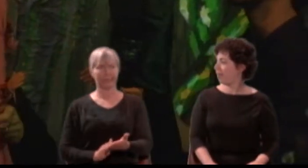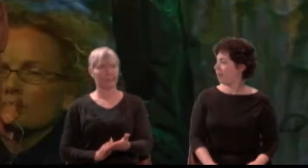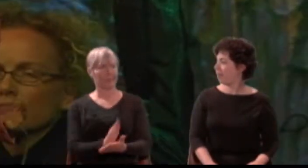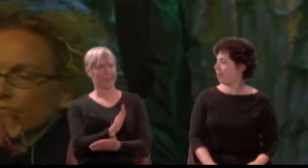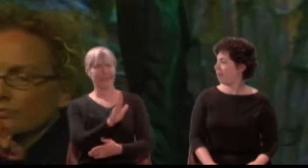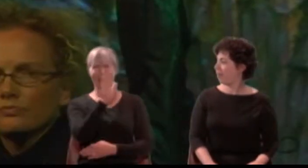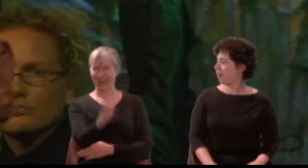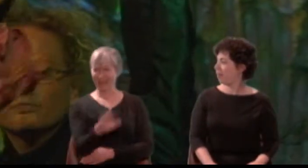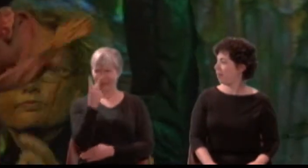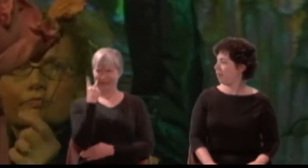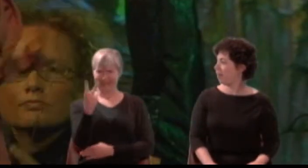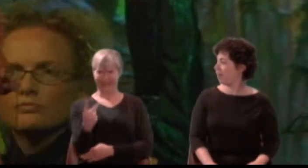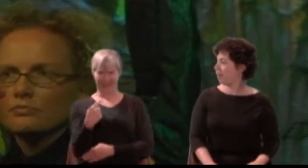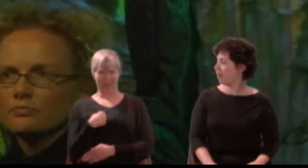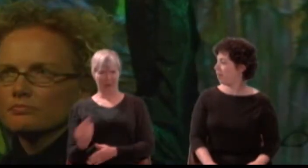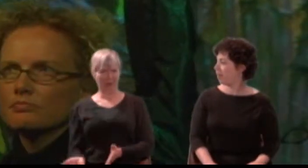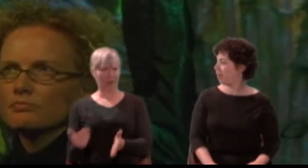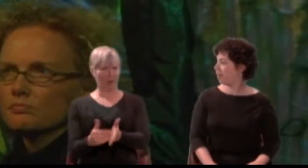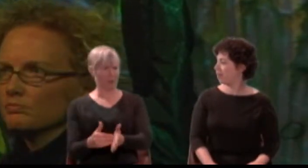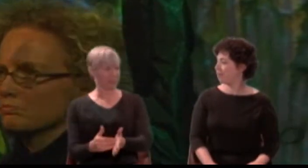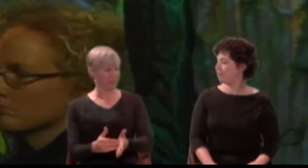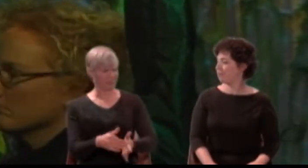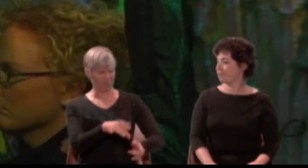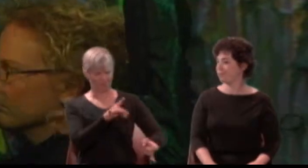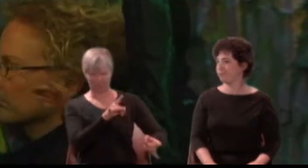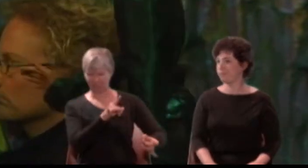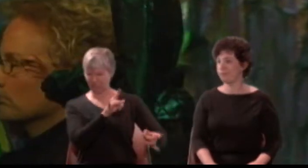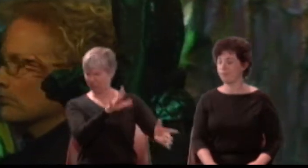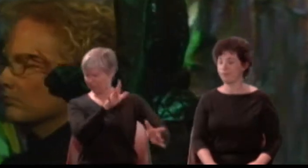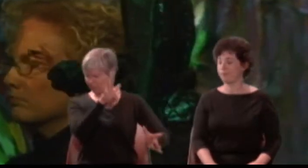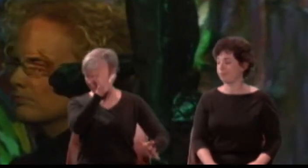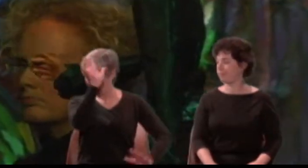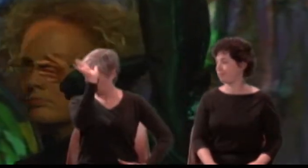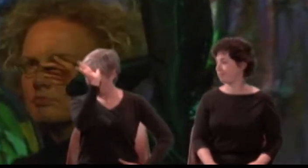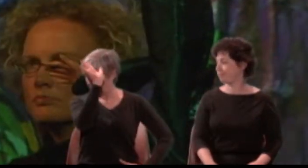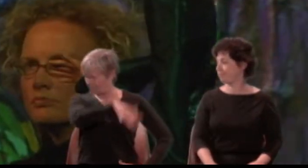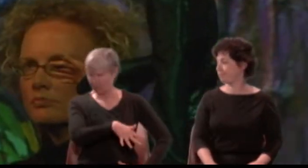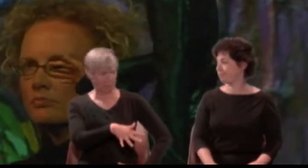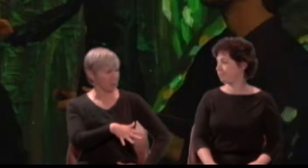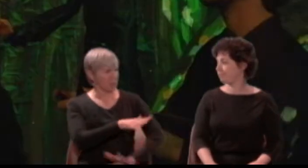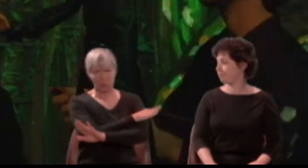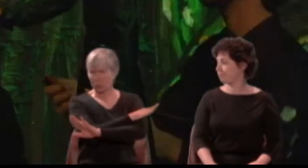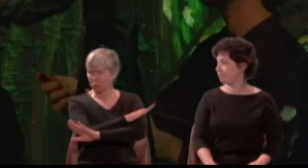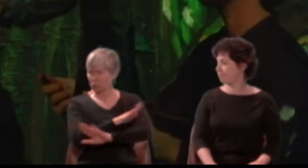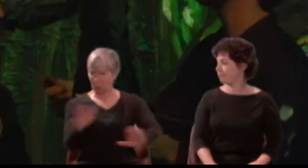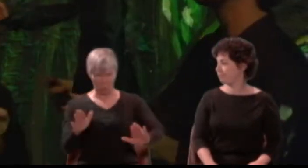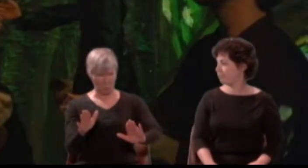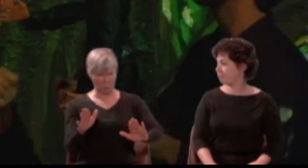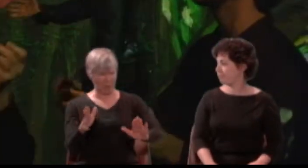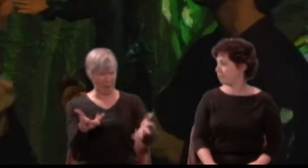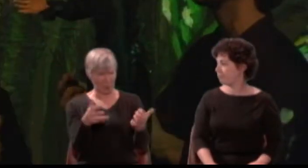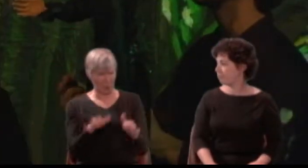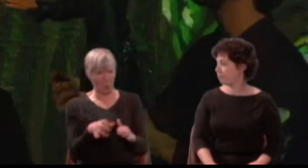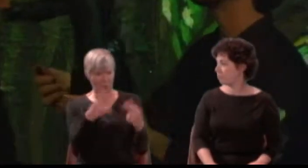And from thy hated presence part I so: See me no more, whether he be dead or no.